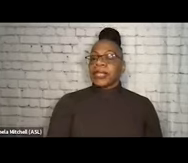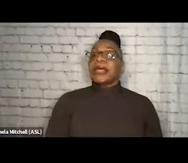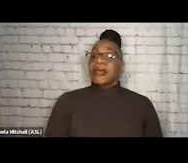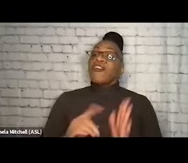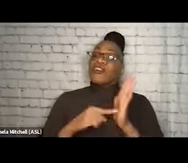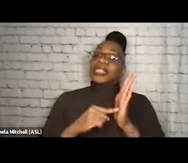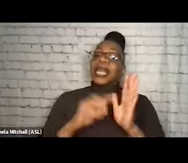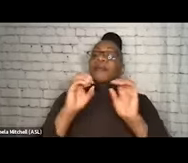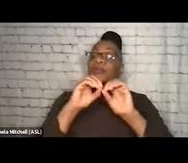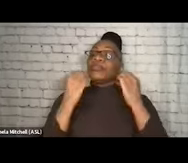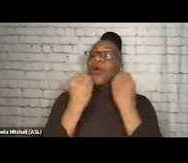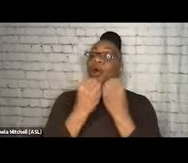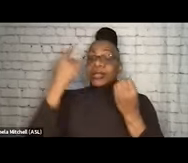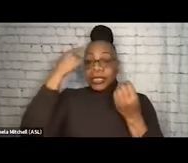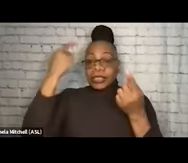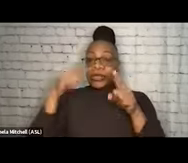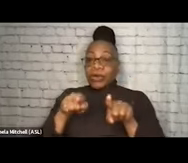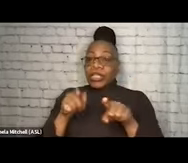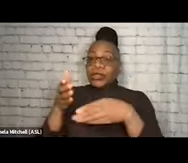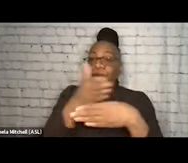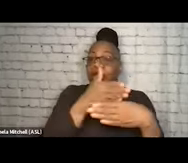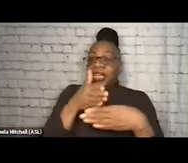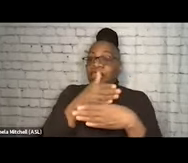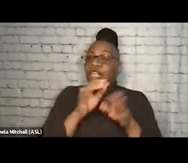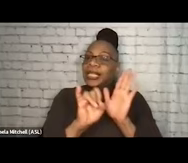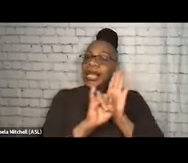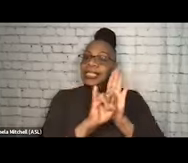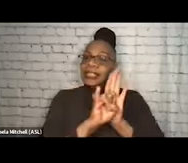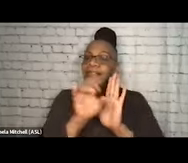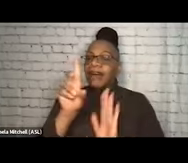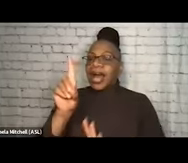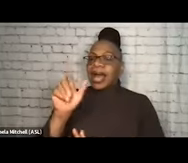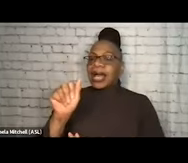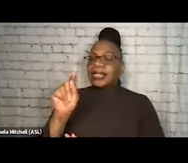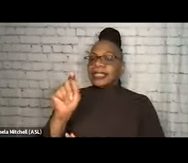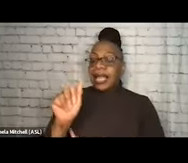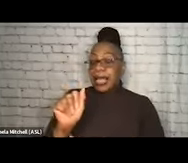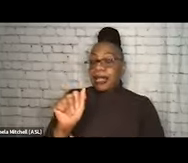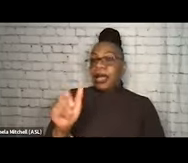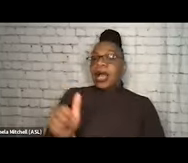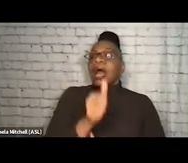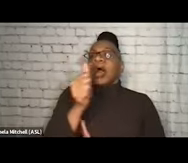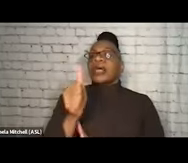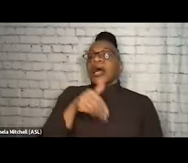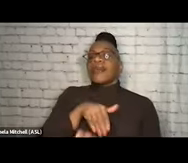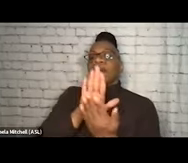where we could share some data, de-identified data. The other ways, again, going back to talking about